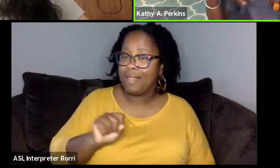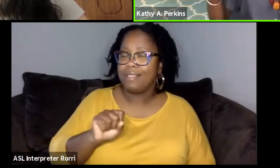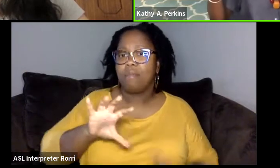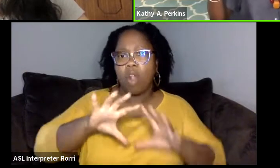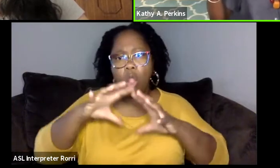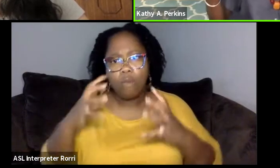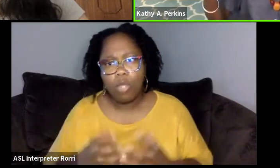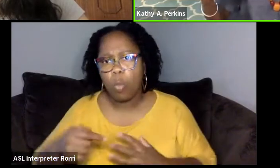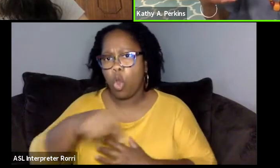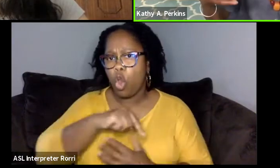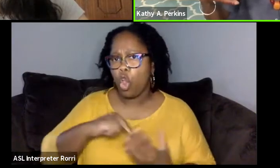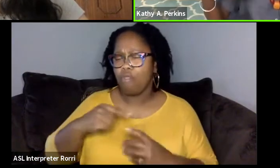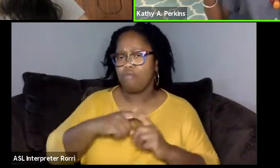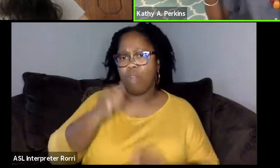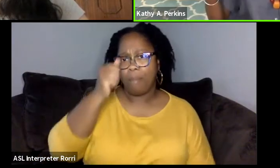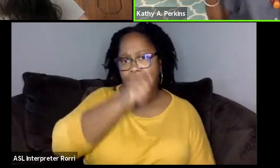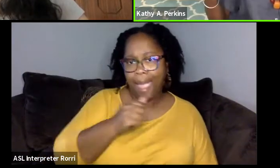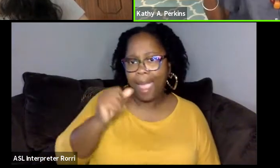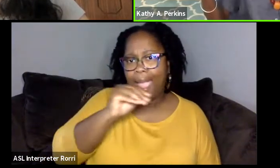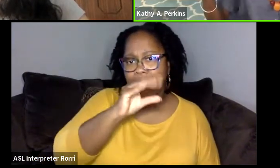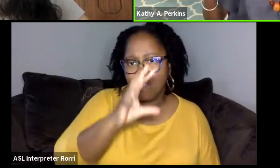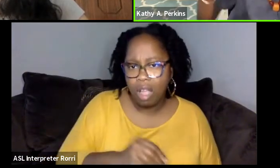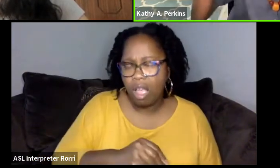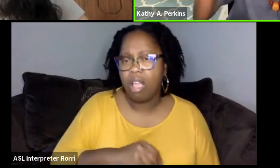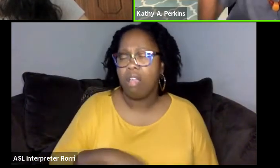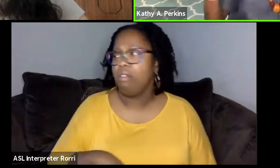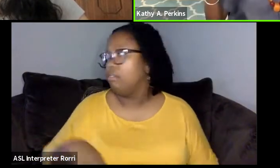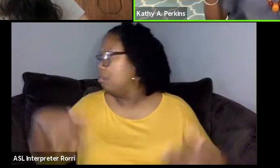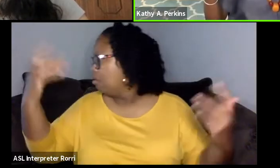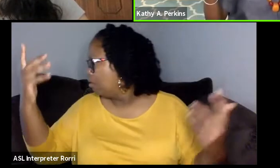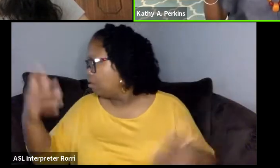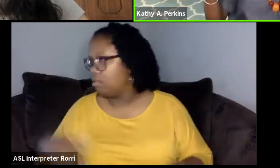I had students from Korea, China,